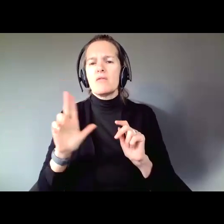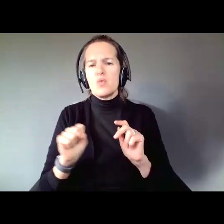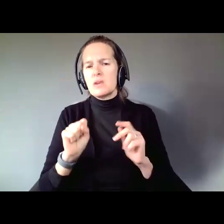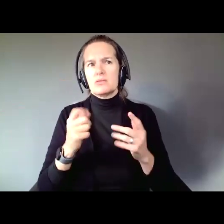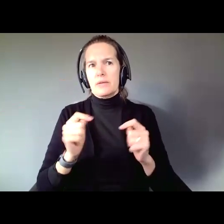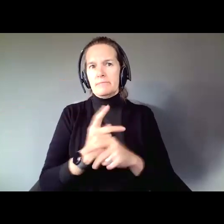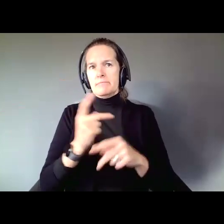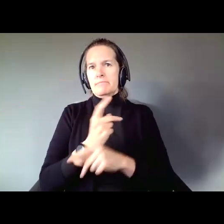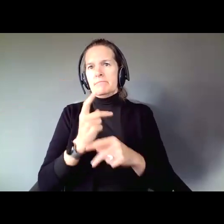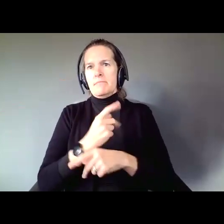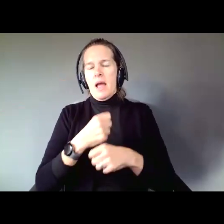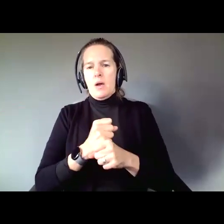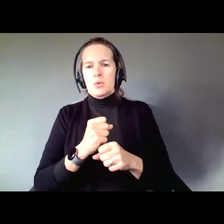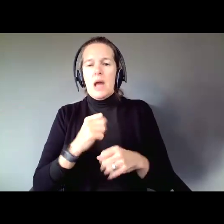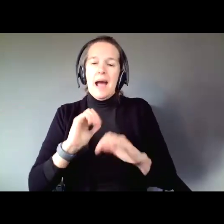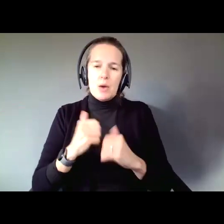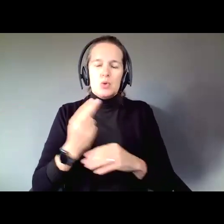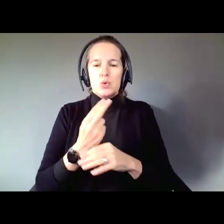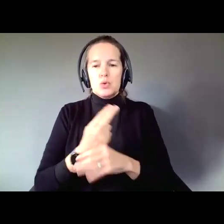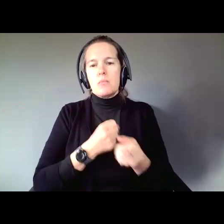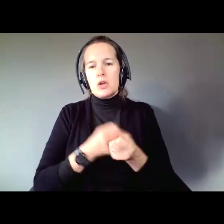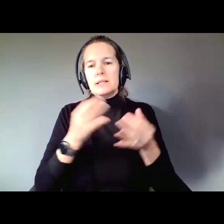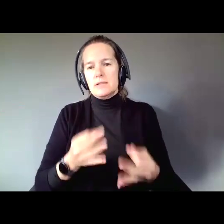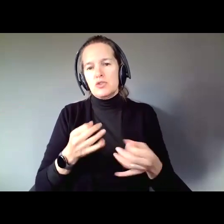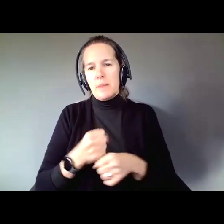Supported Decision Making and put it into action. So, the first thing you need to do is figure out